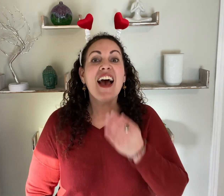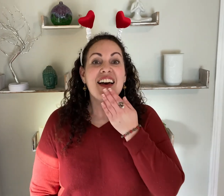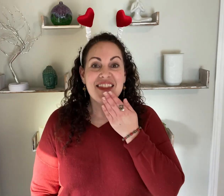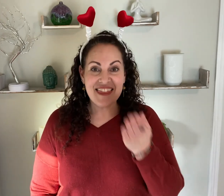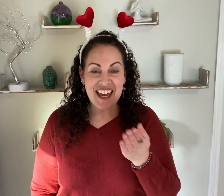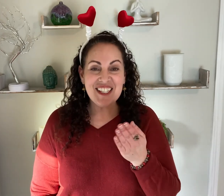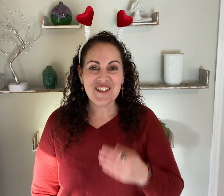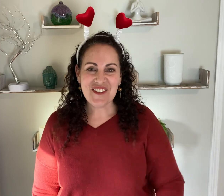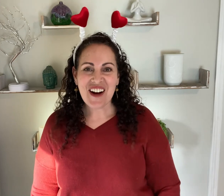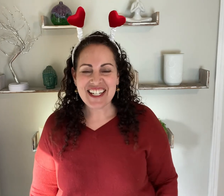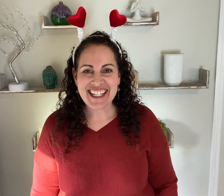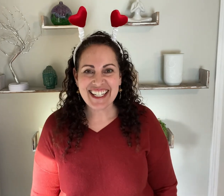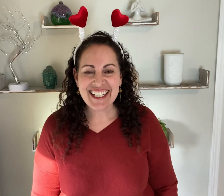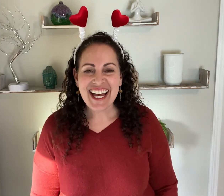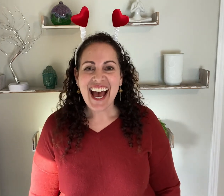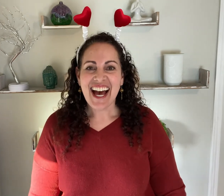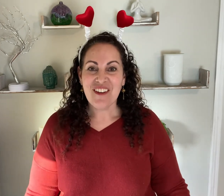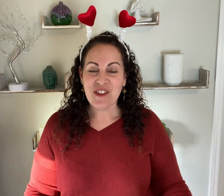Say I love you! Thanks for watching.